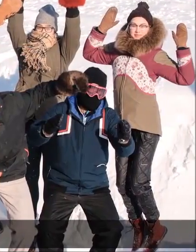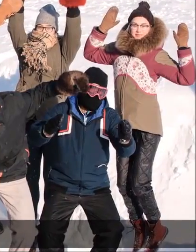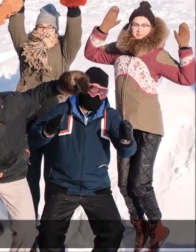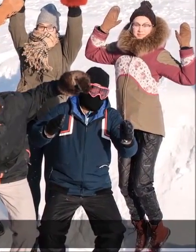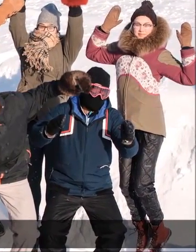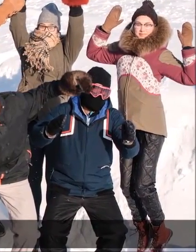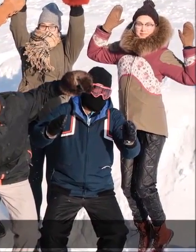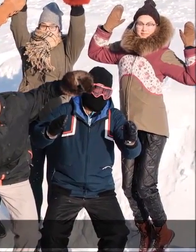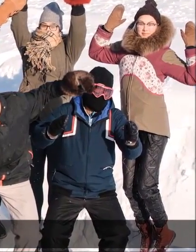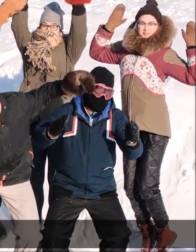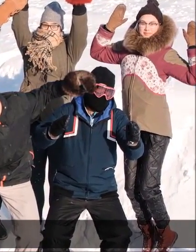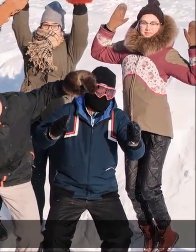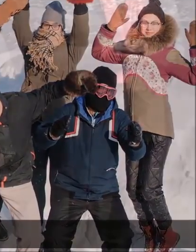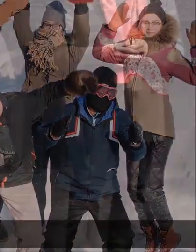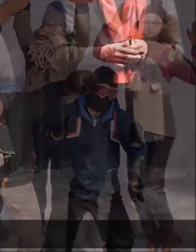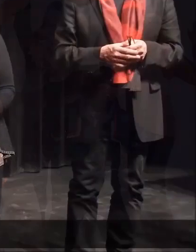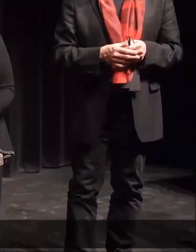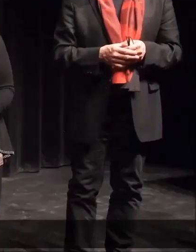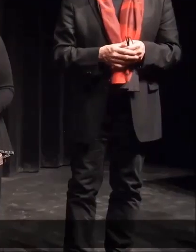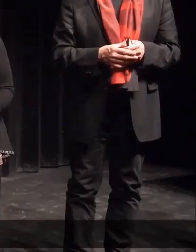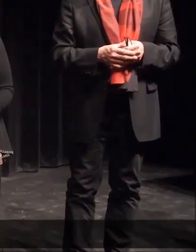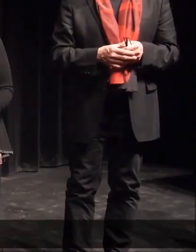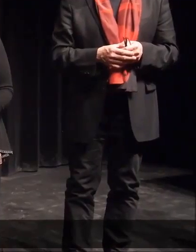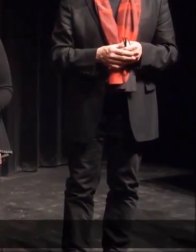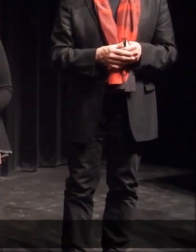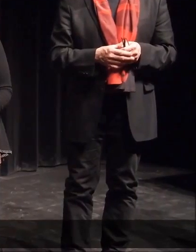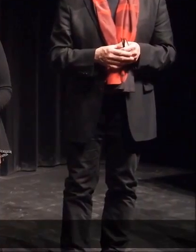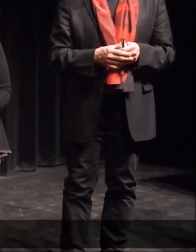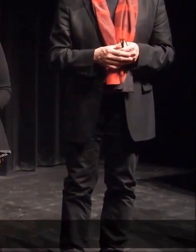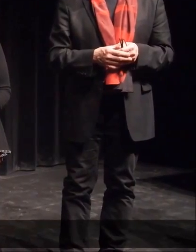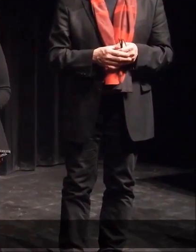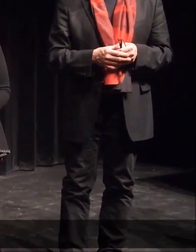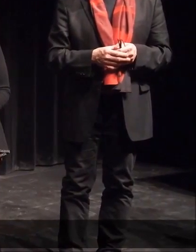diversity, capacity and equity.